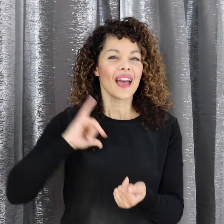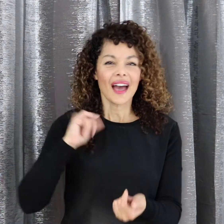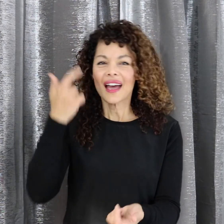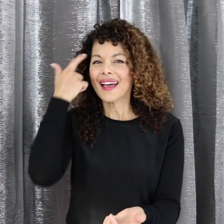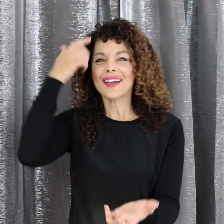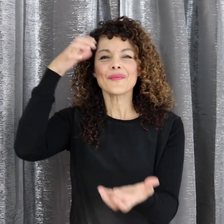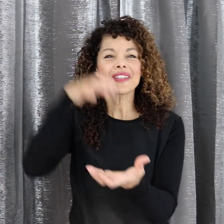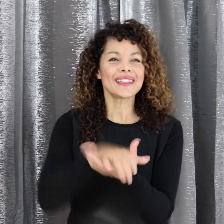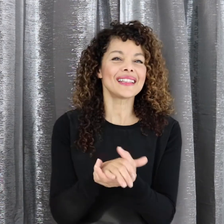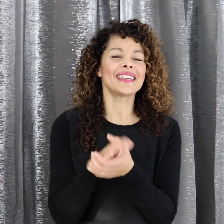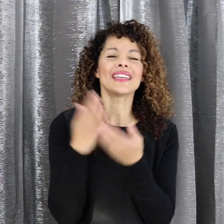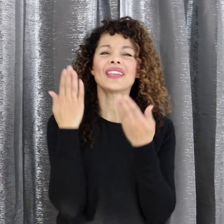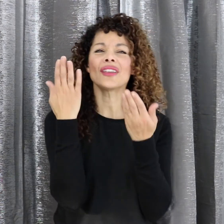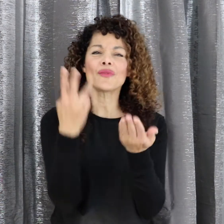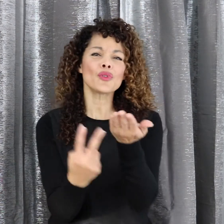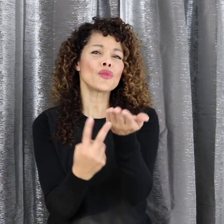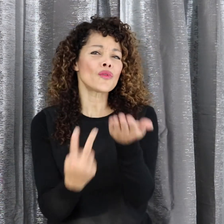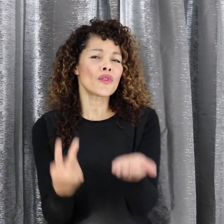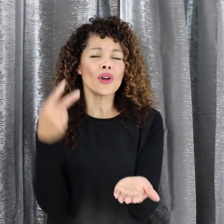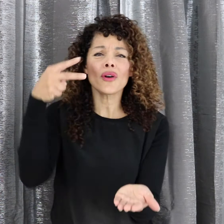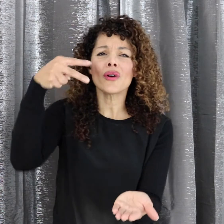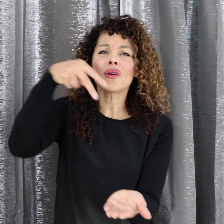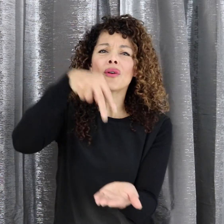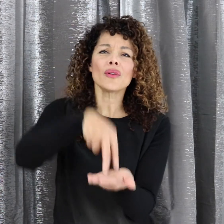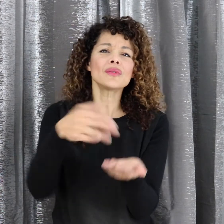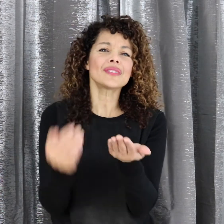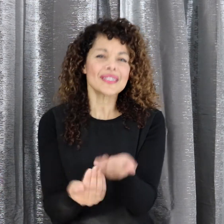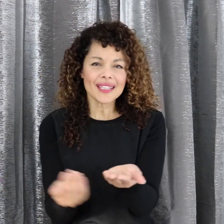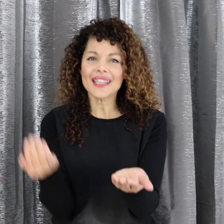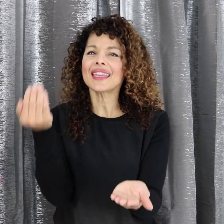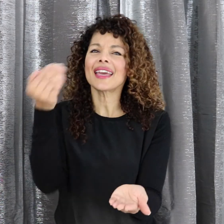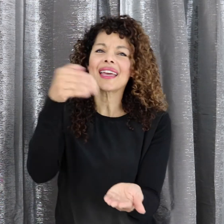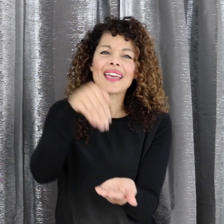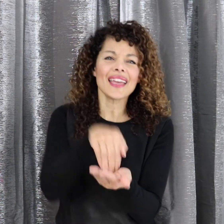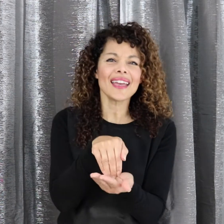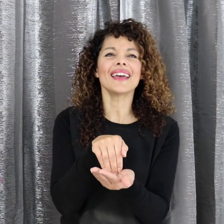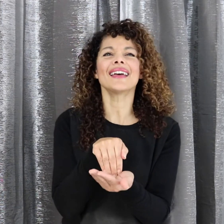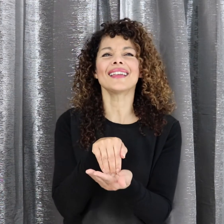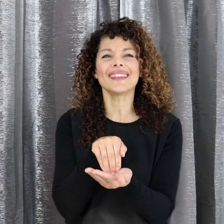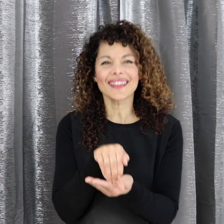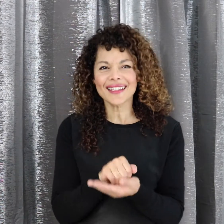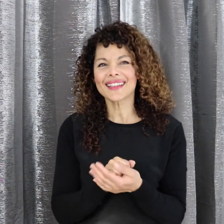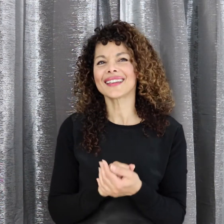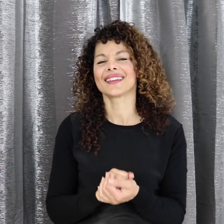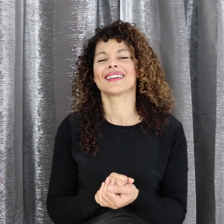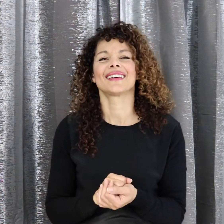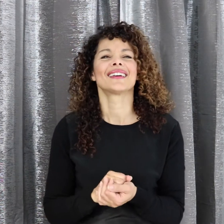I believe You rose again